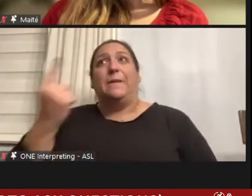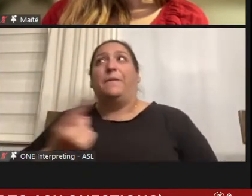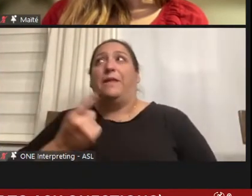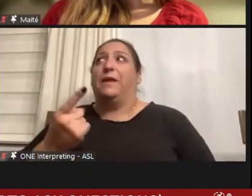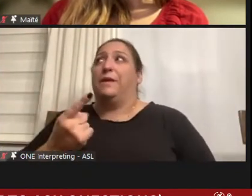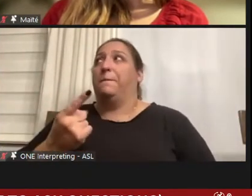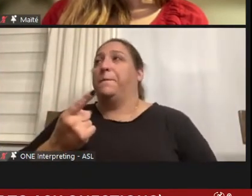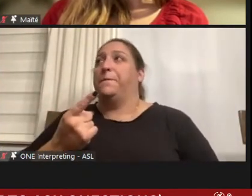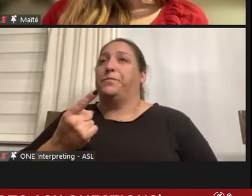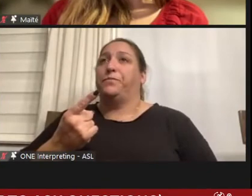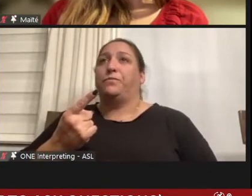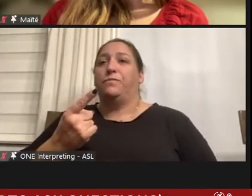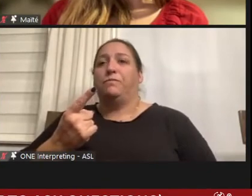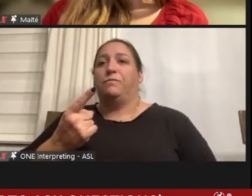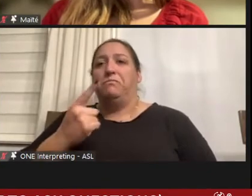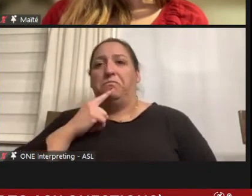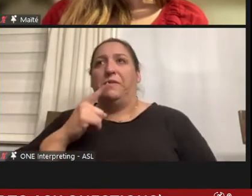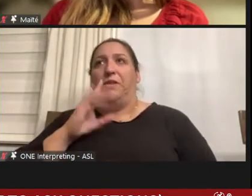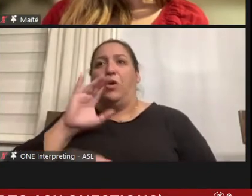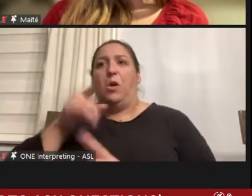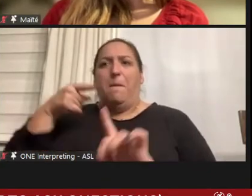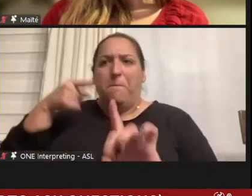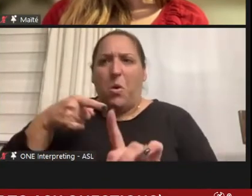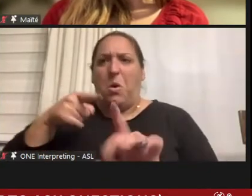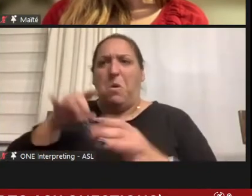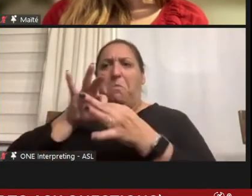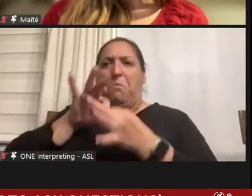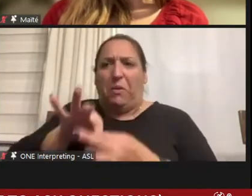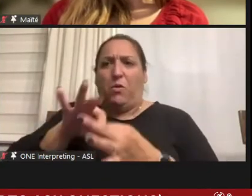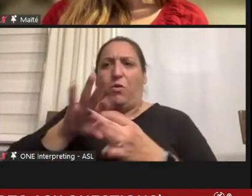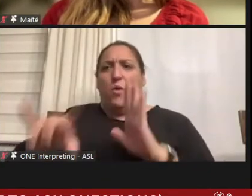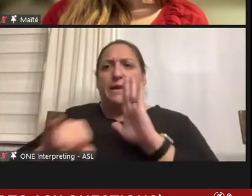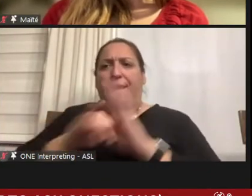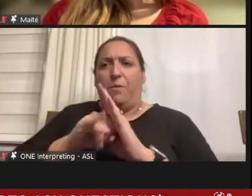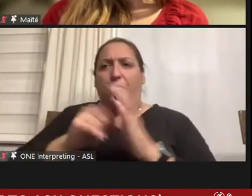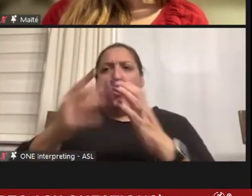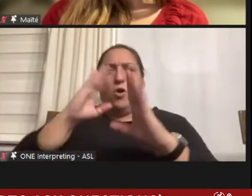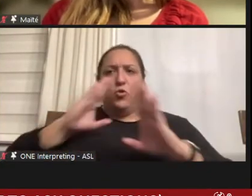core part of your identity that you want to focus on during your application.